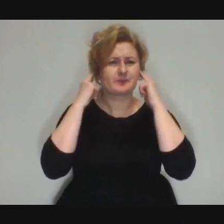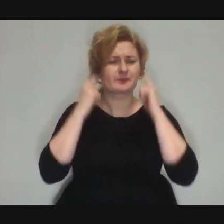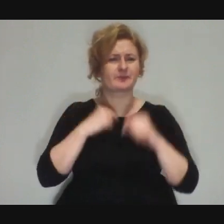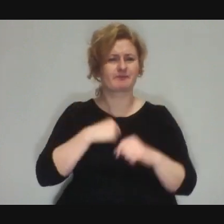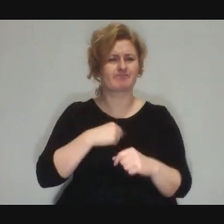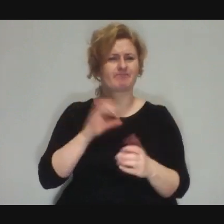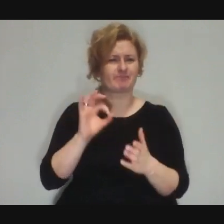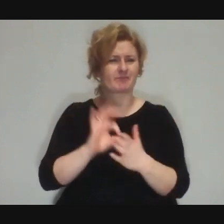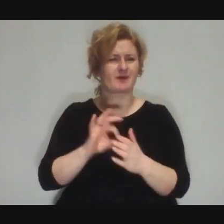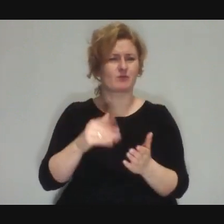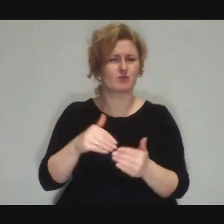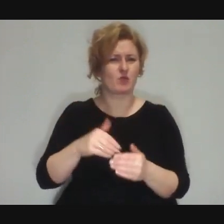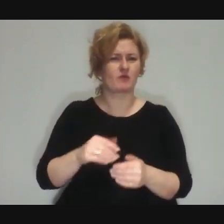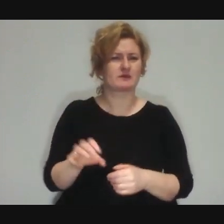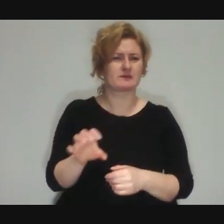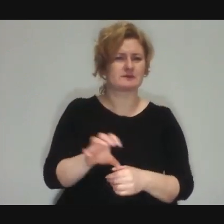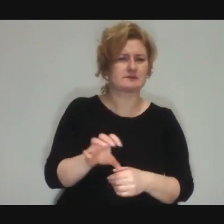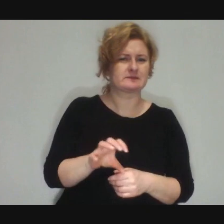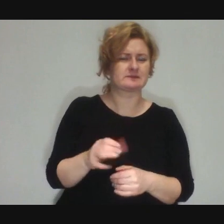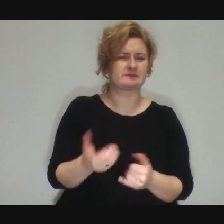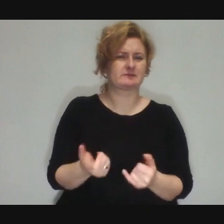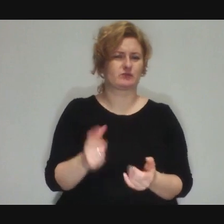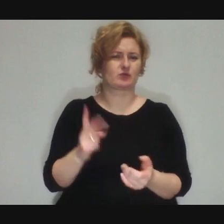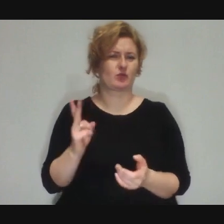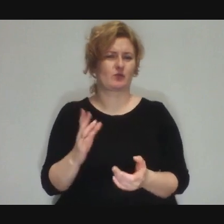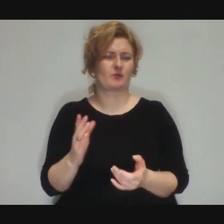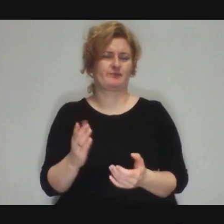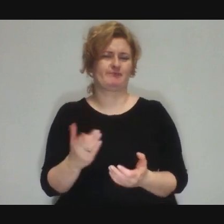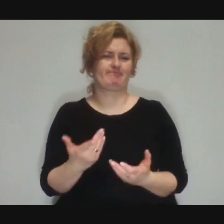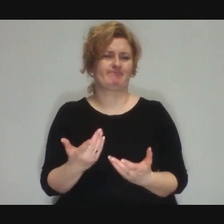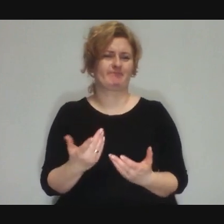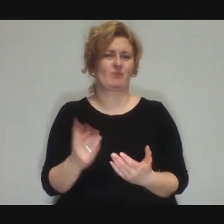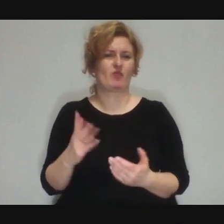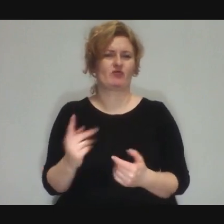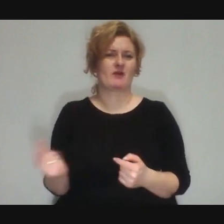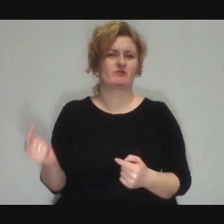"this equipment went somewhere, some guy came,